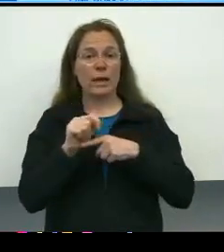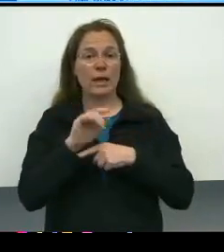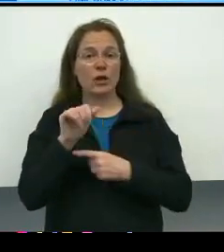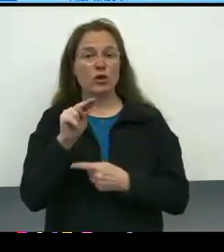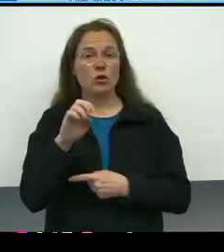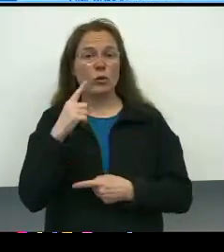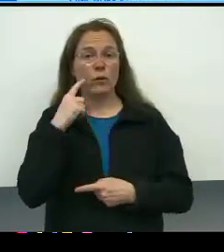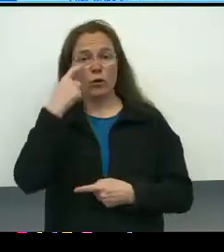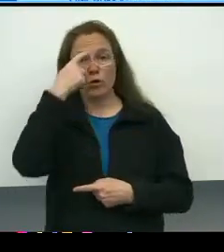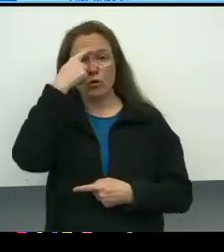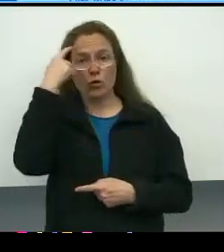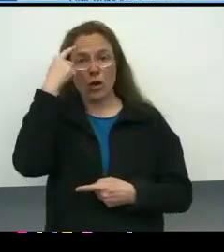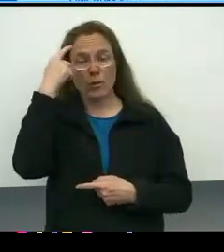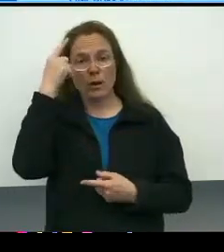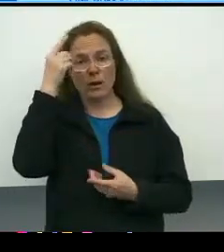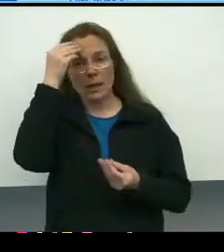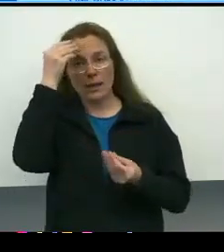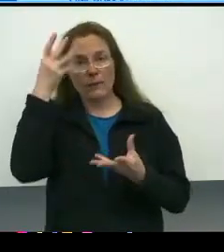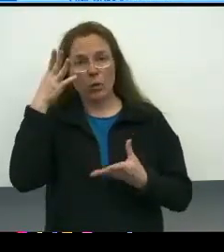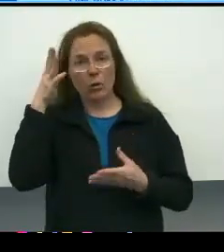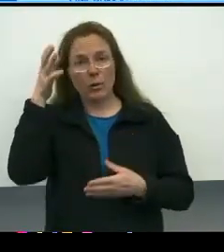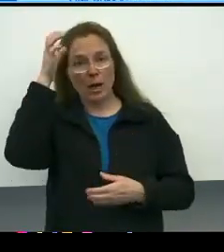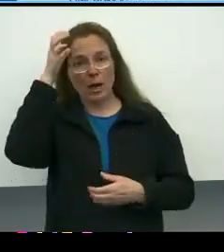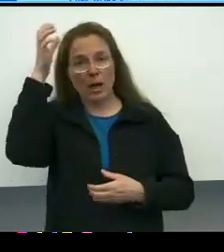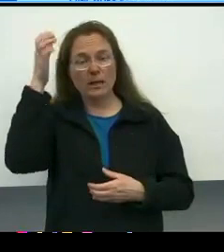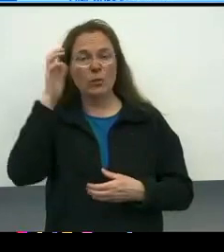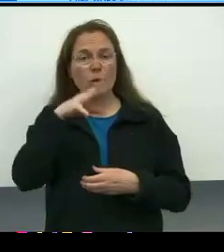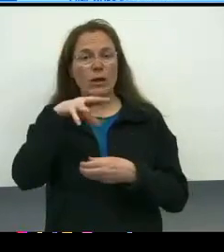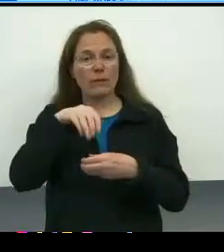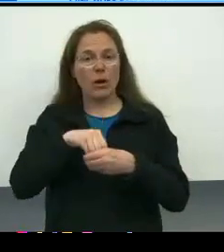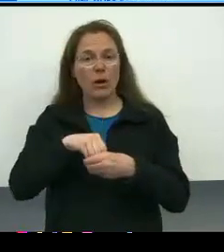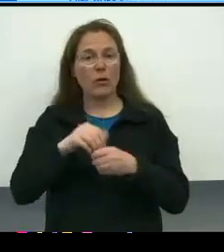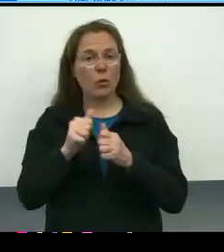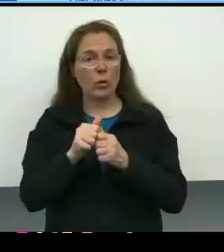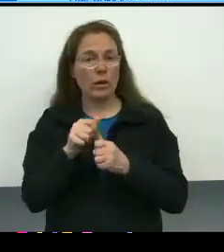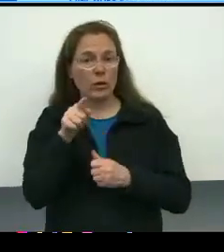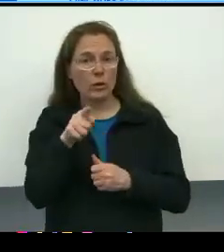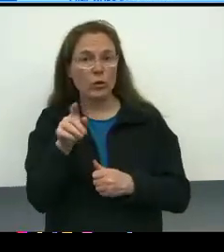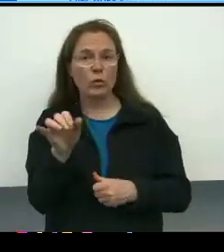so that we can also participate in this journey with you in this way.